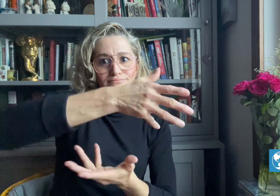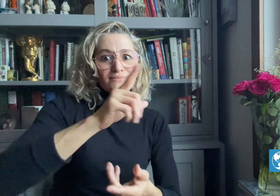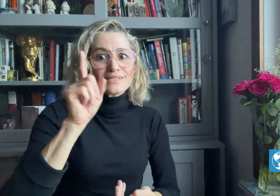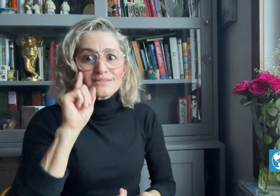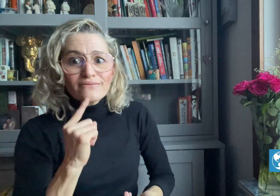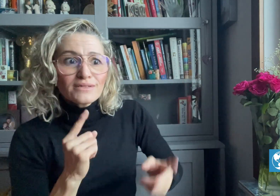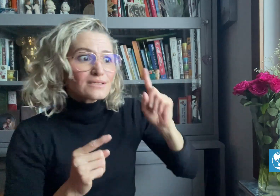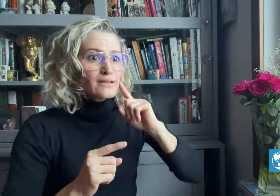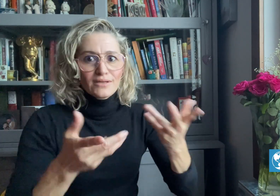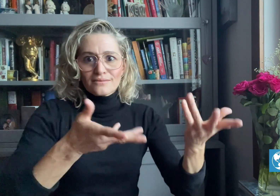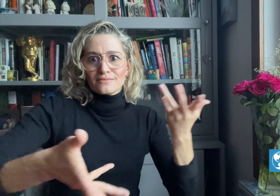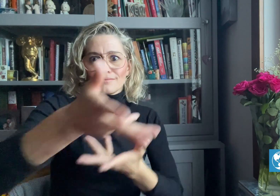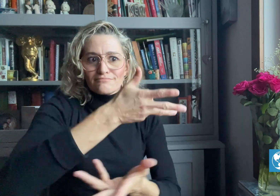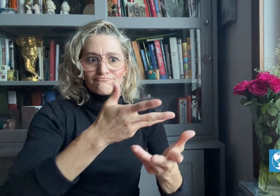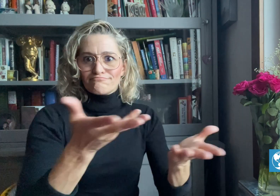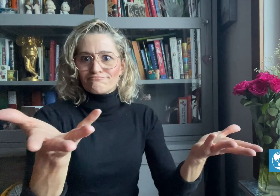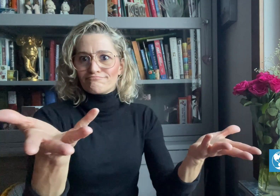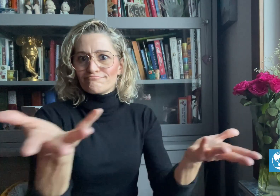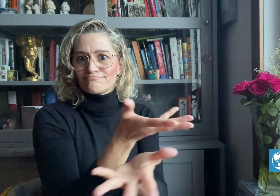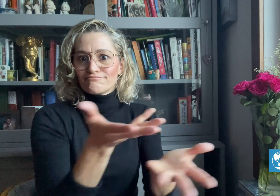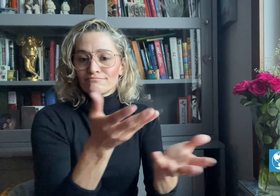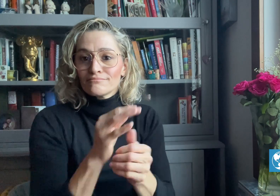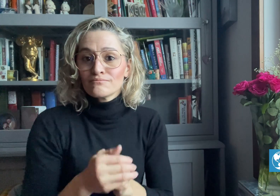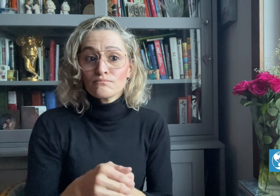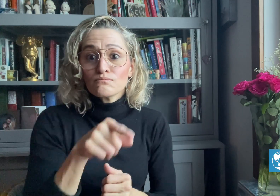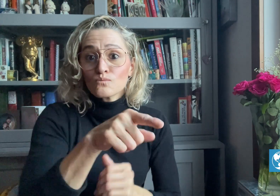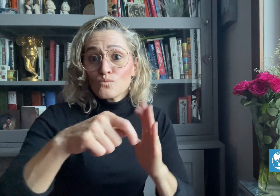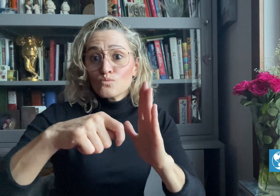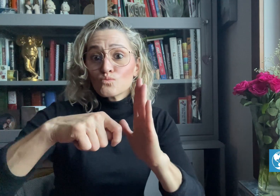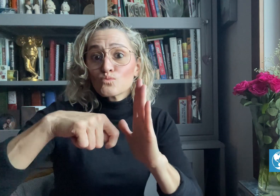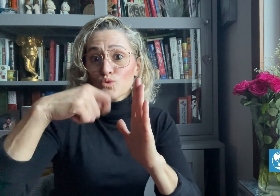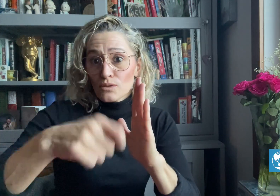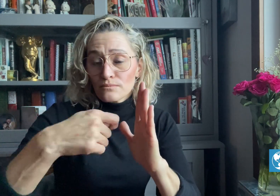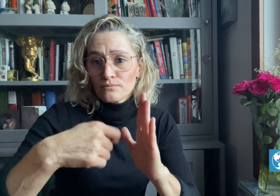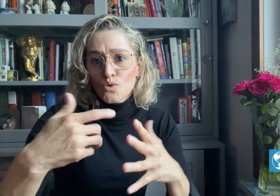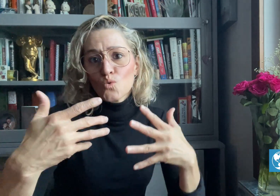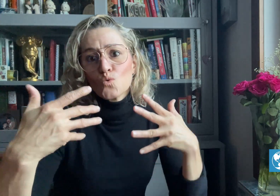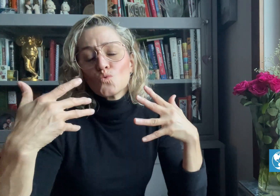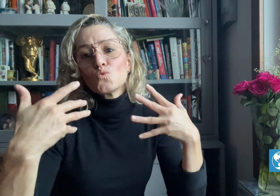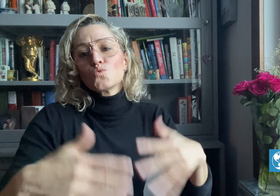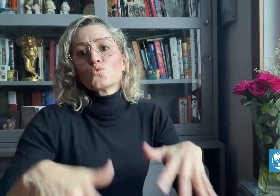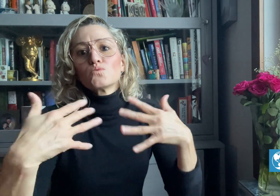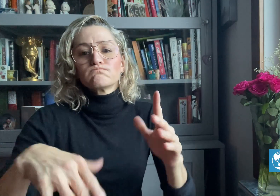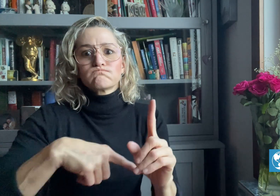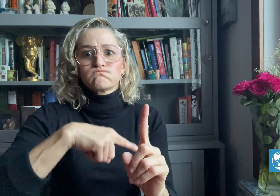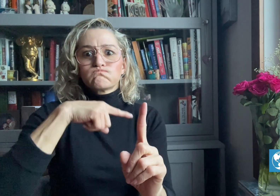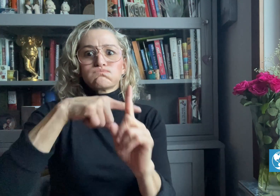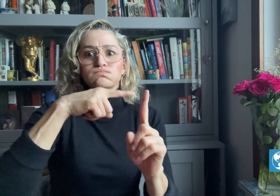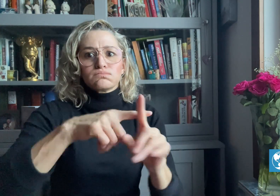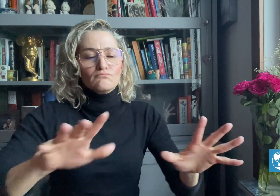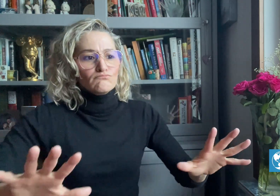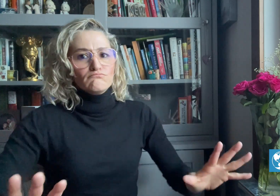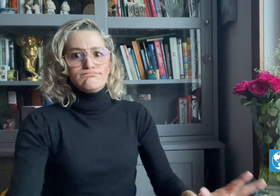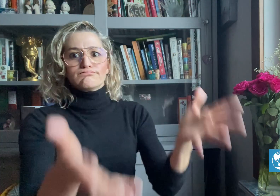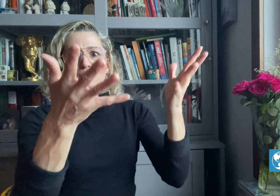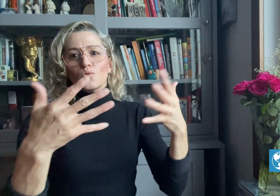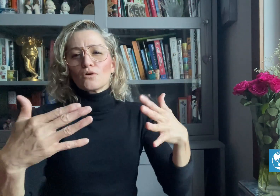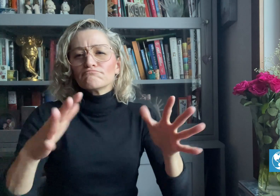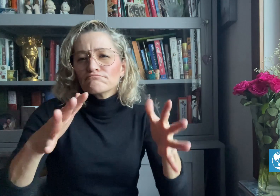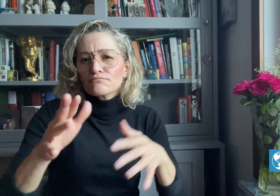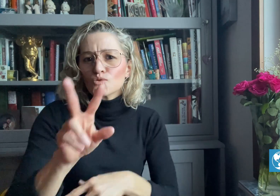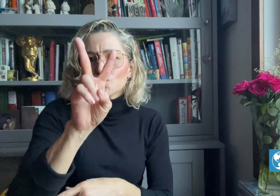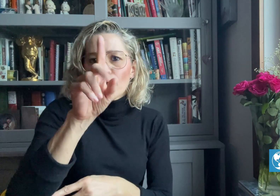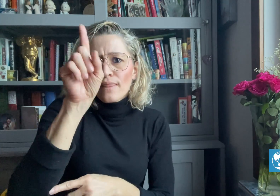enriched almost 2,000 Deaf children’s lives